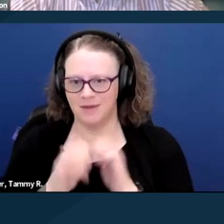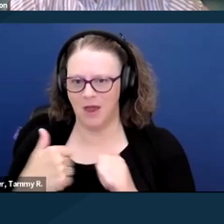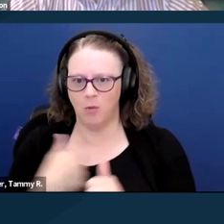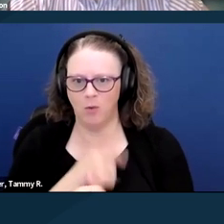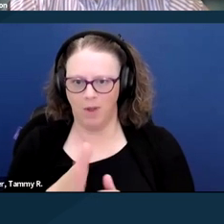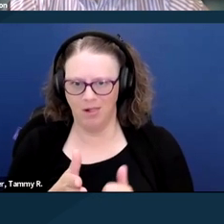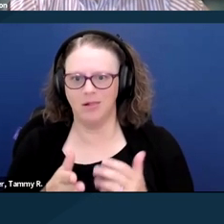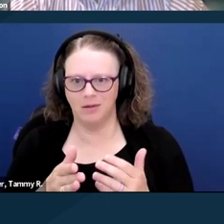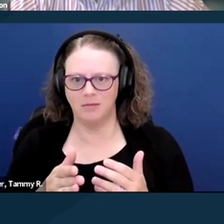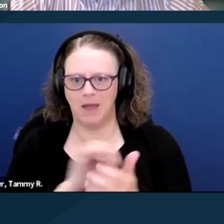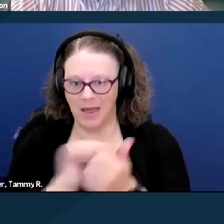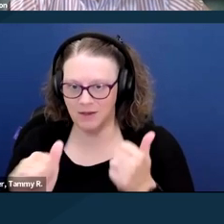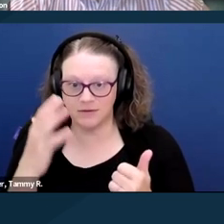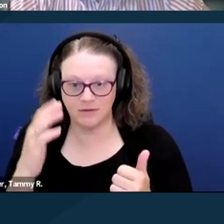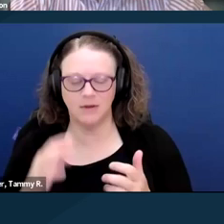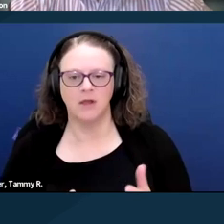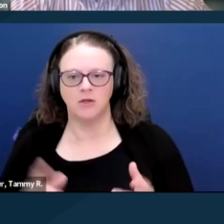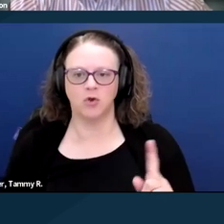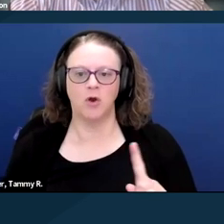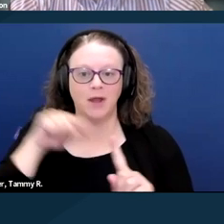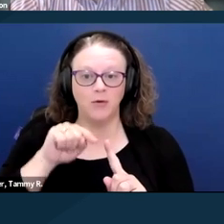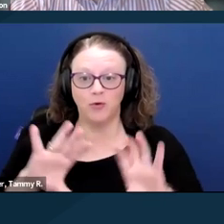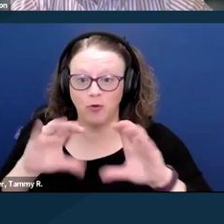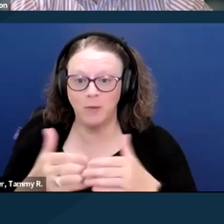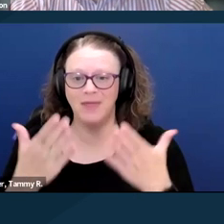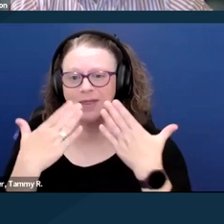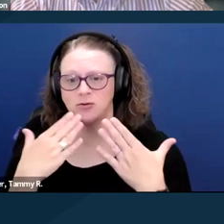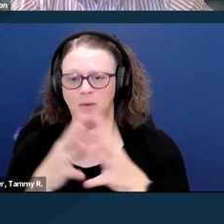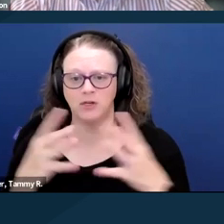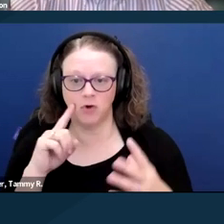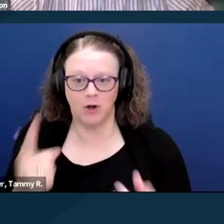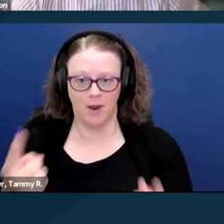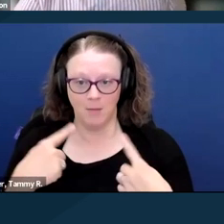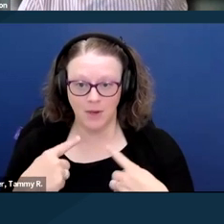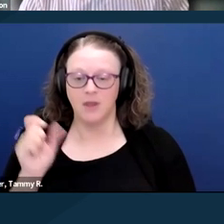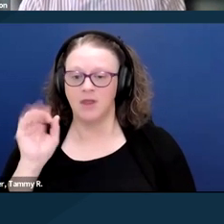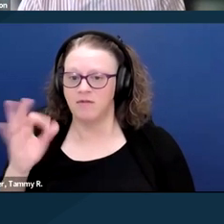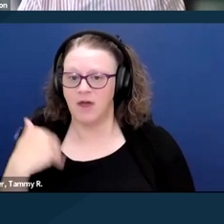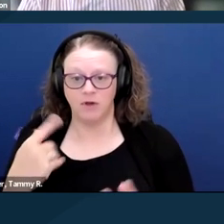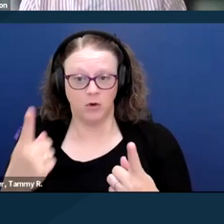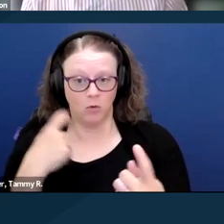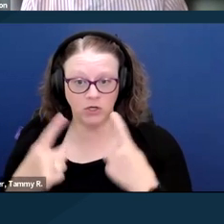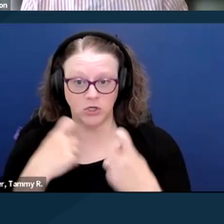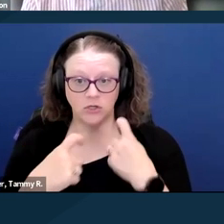So just to bring it back to the group, thank you all so much for being here. If there are any questions that our office can answer,